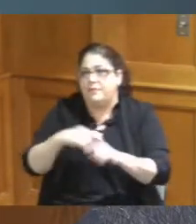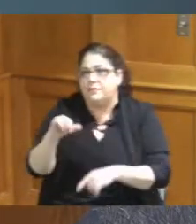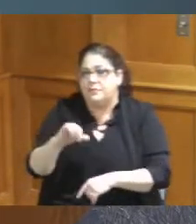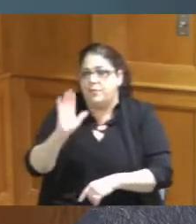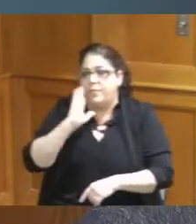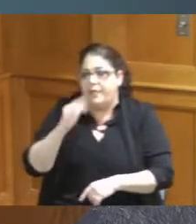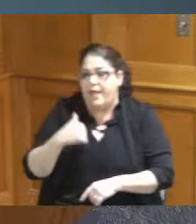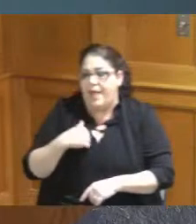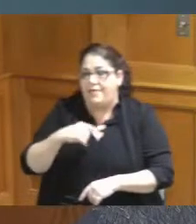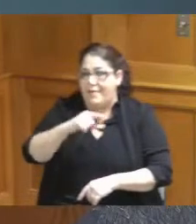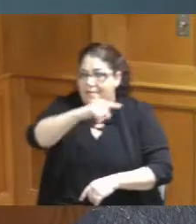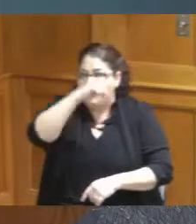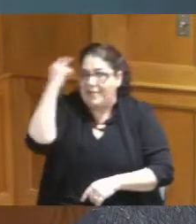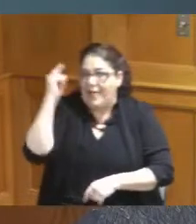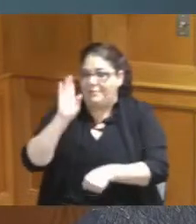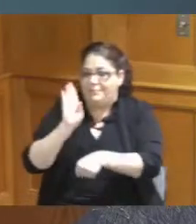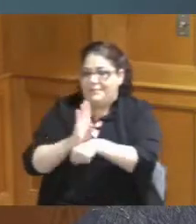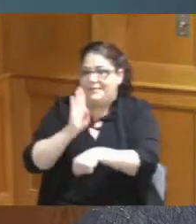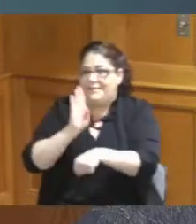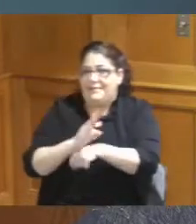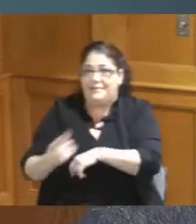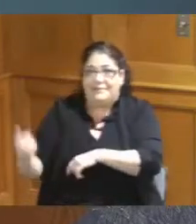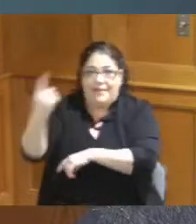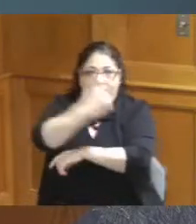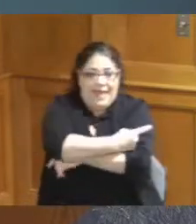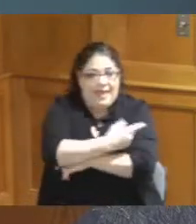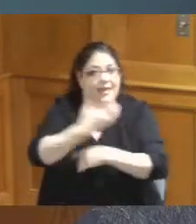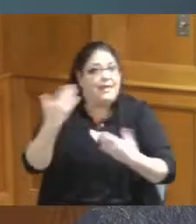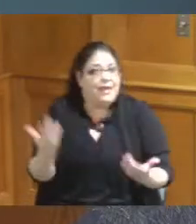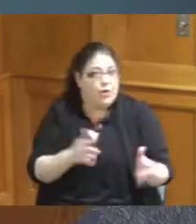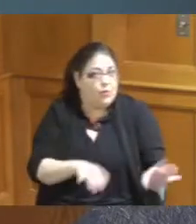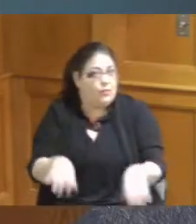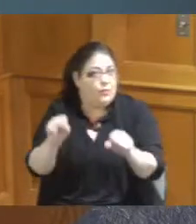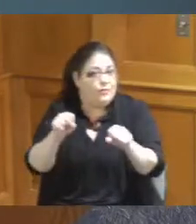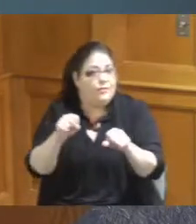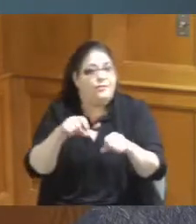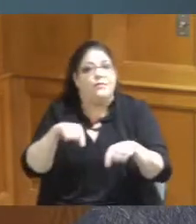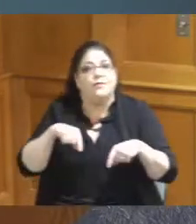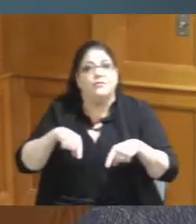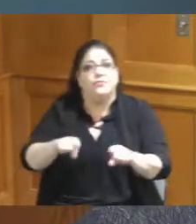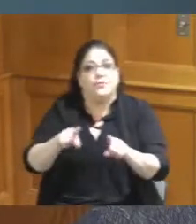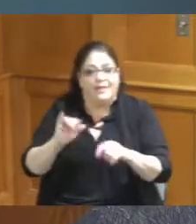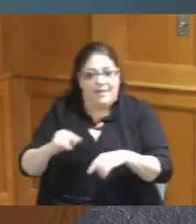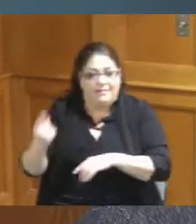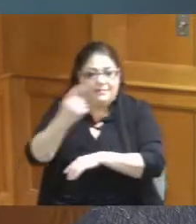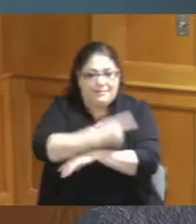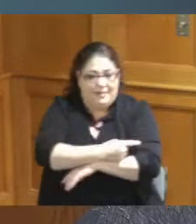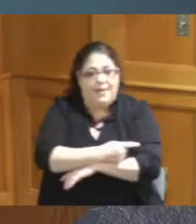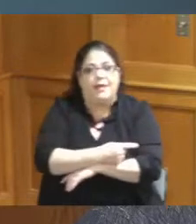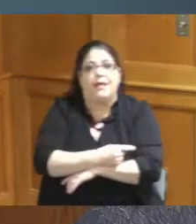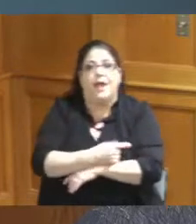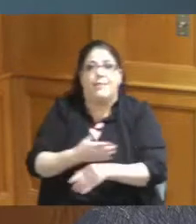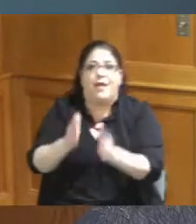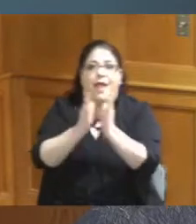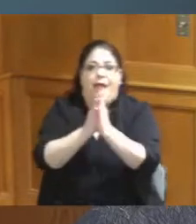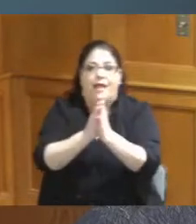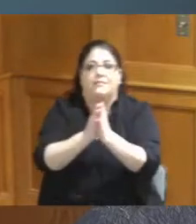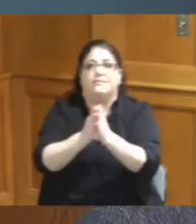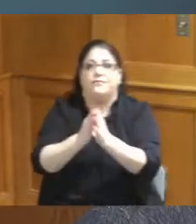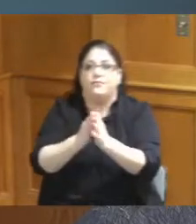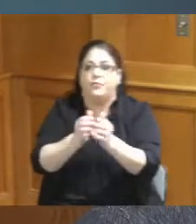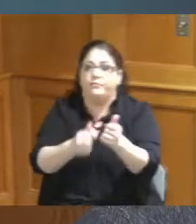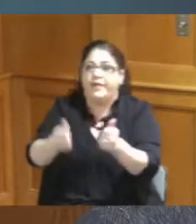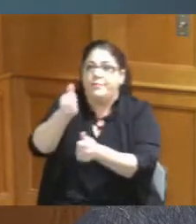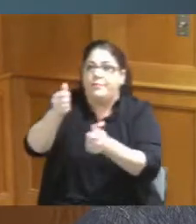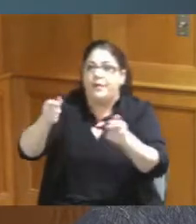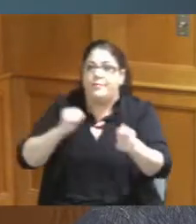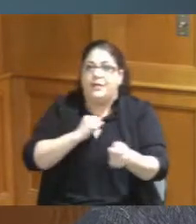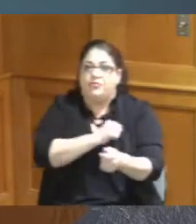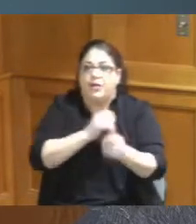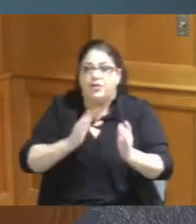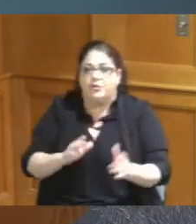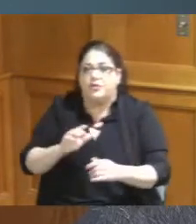a black business day here and during that day I'm asking the Administration to also have a report